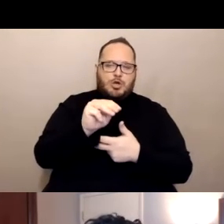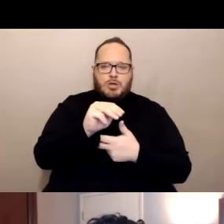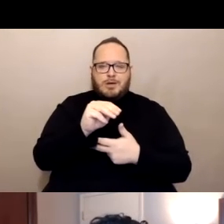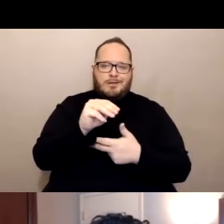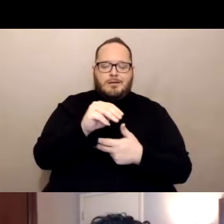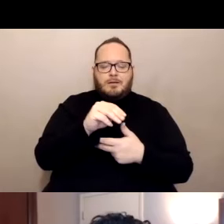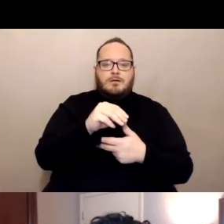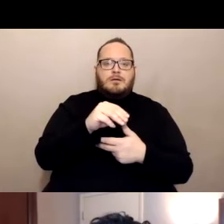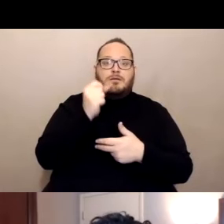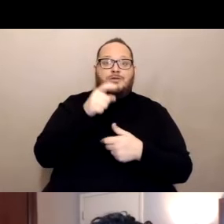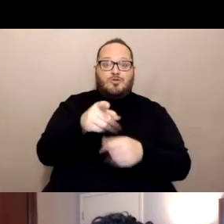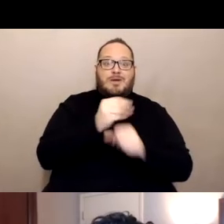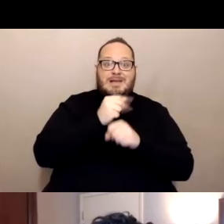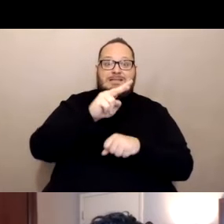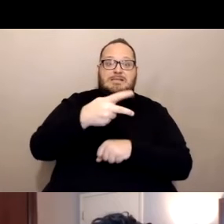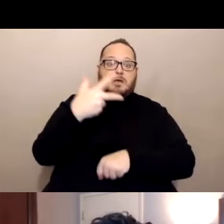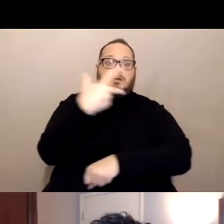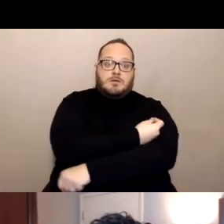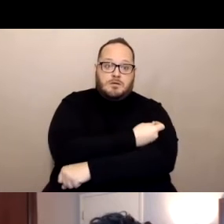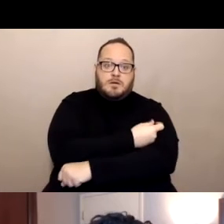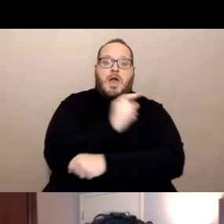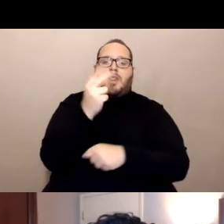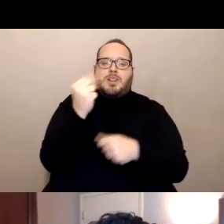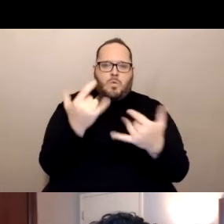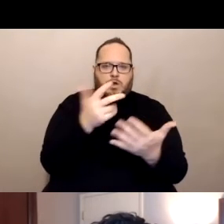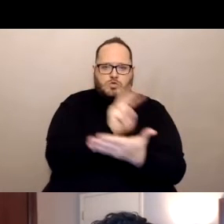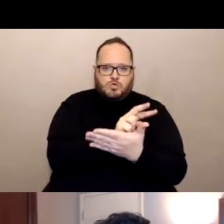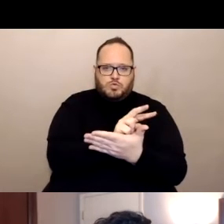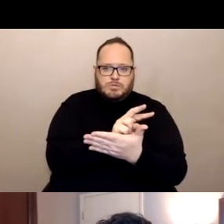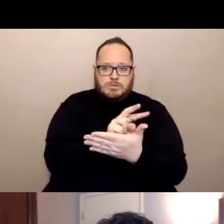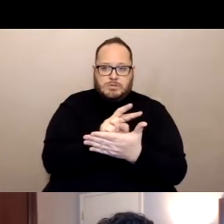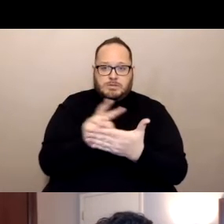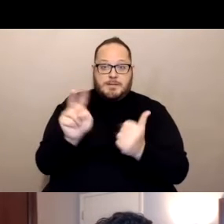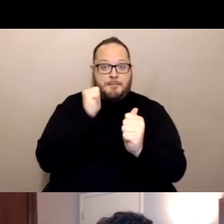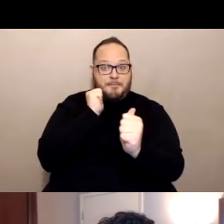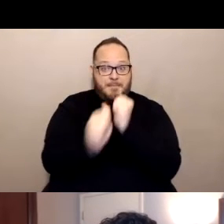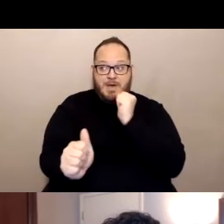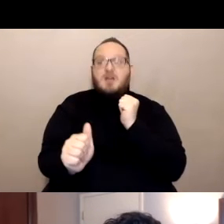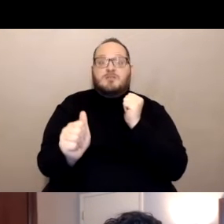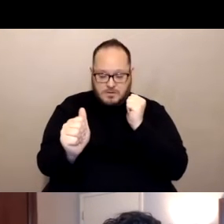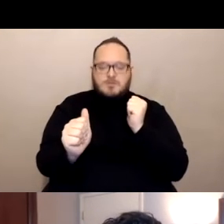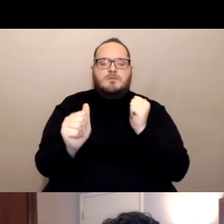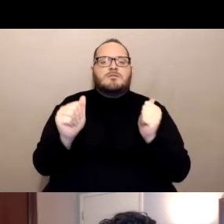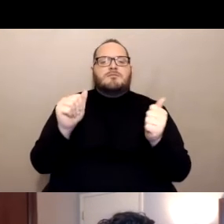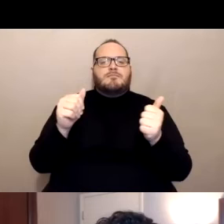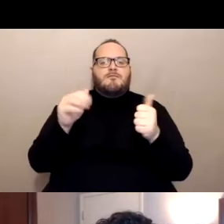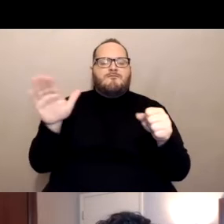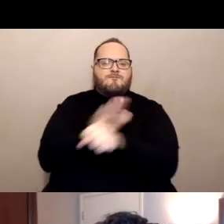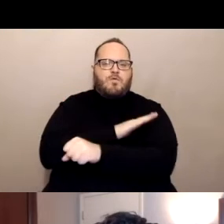after that last dose is when you will have full immunity. And the same thing for the one dose of the Johnson and Johnson Janssen vaccine